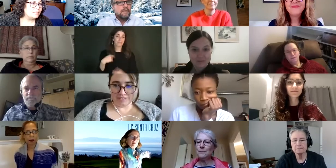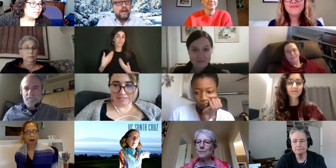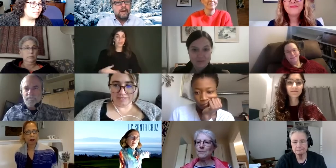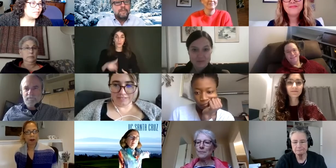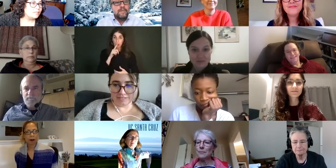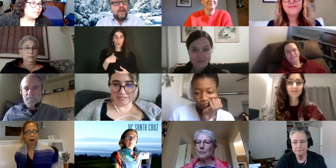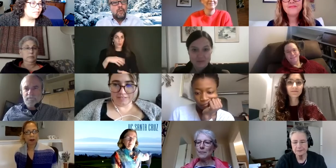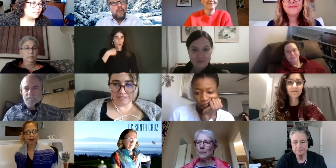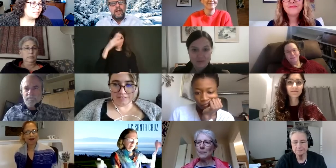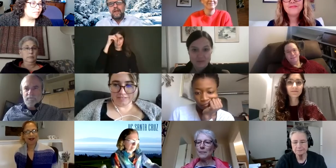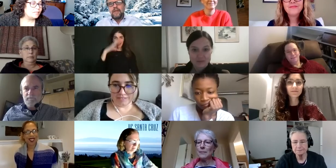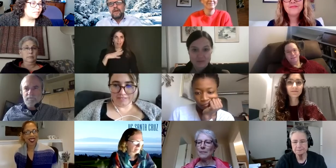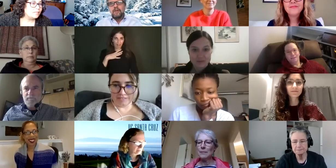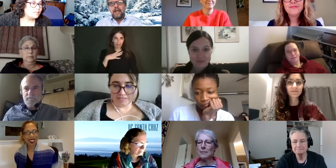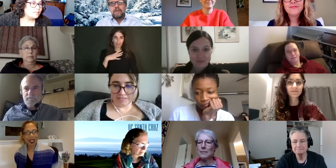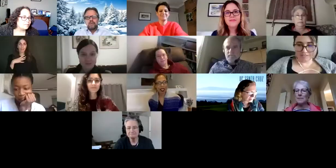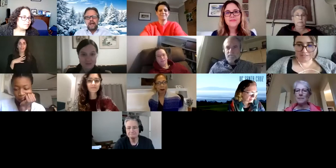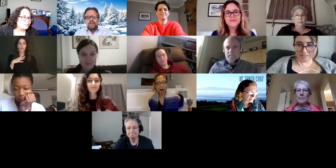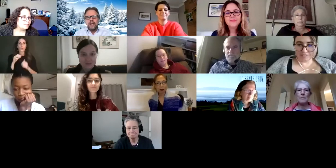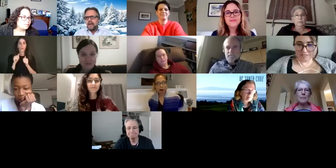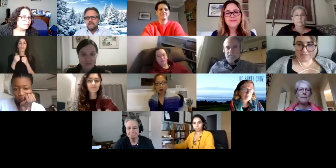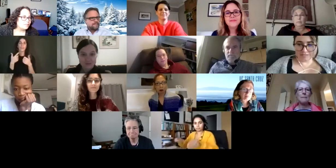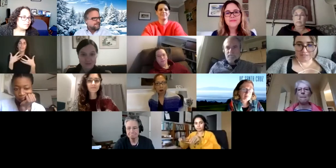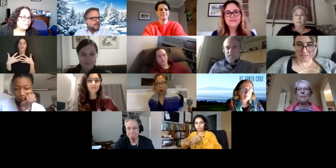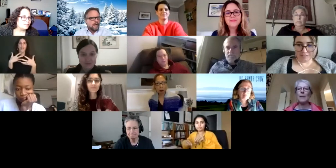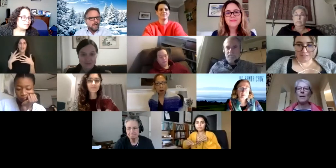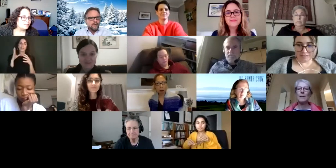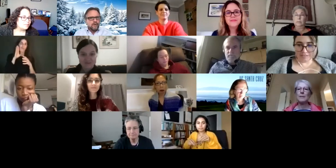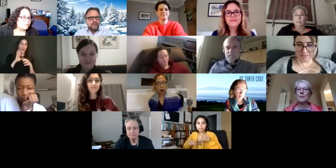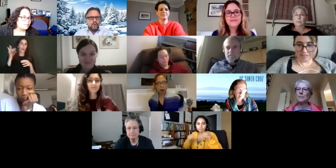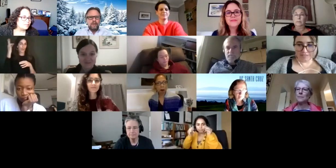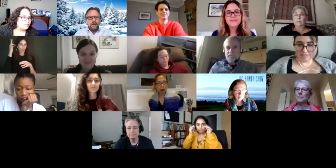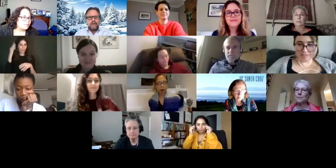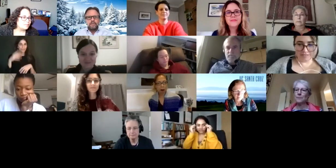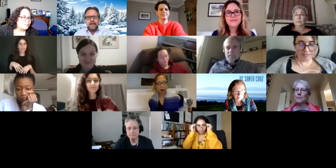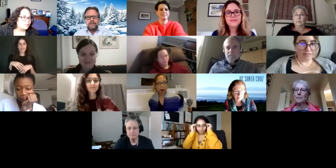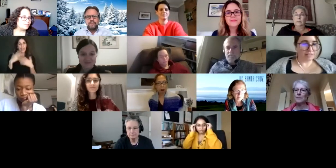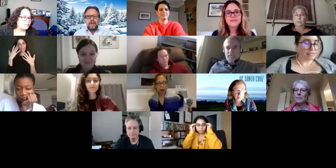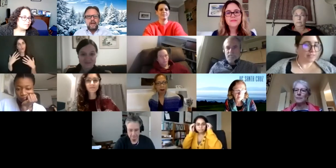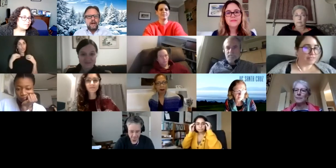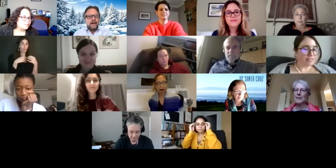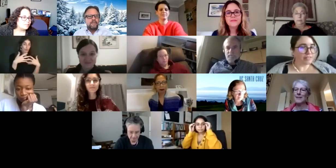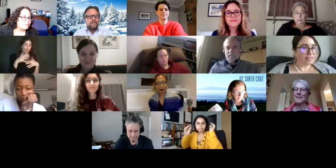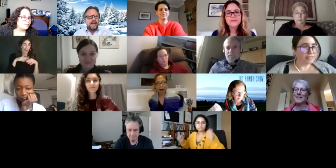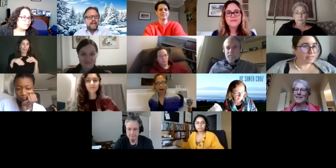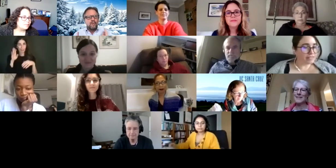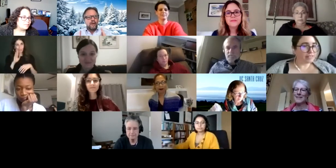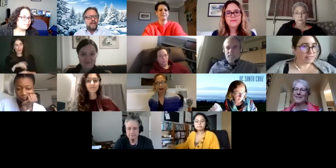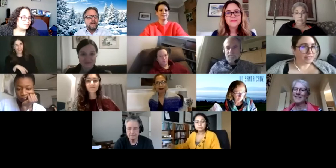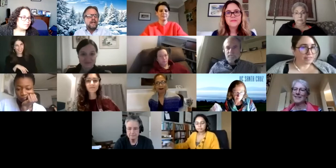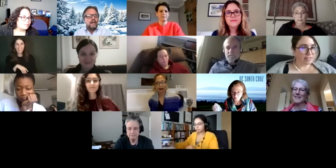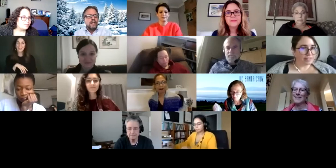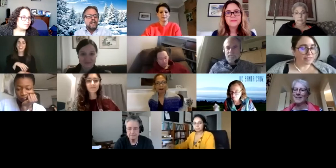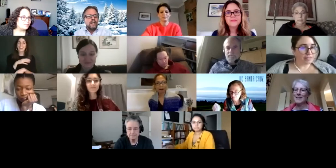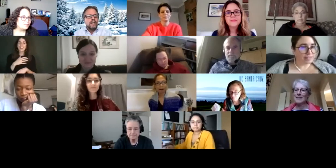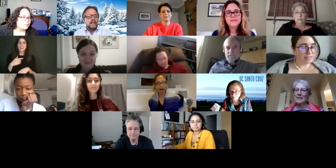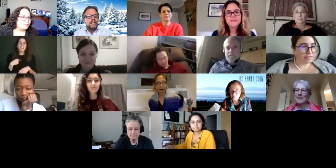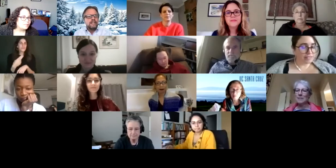male with greying brown hair. Unfortunately, more grey than brown, and I am wearing glasses,